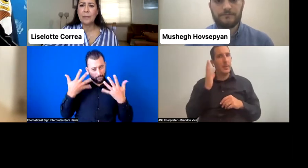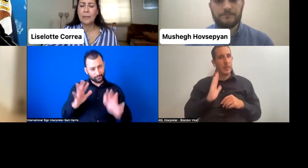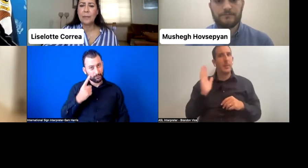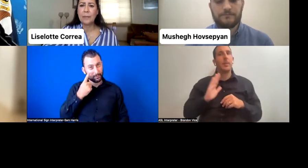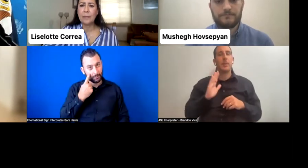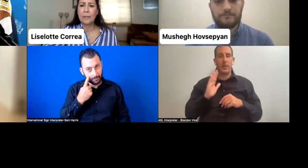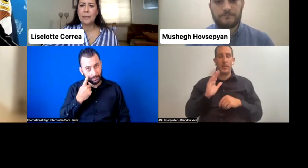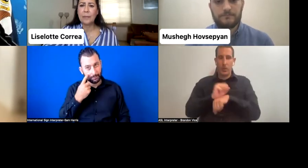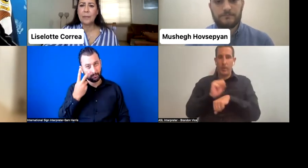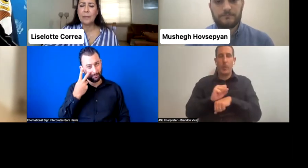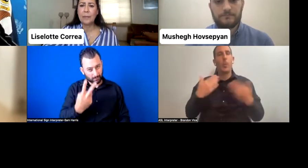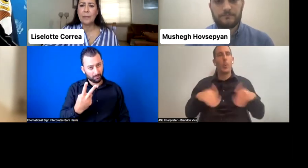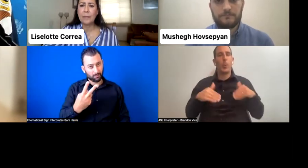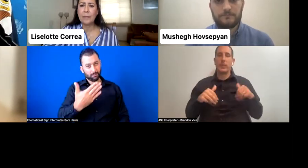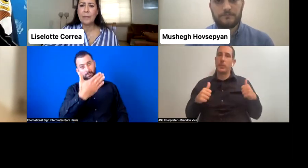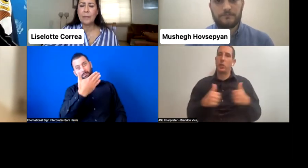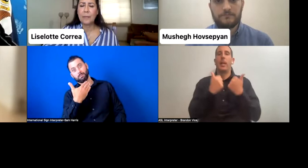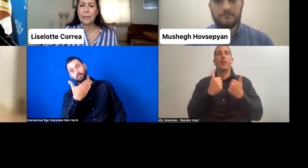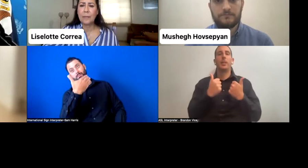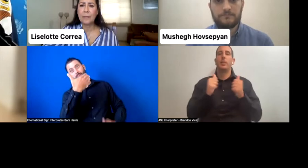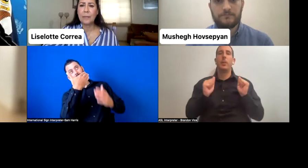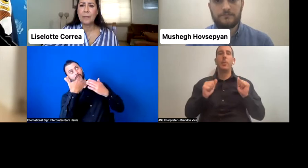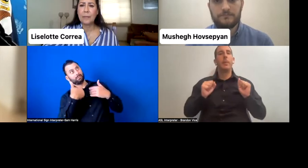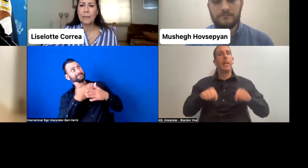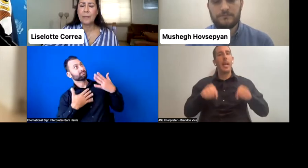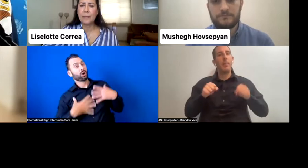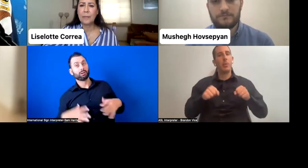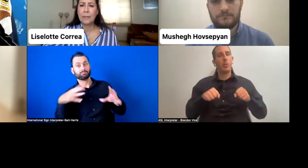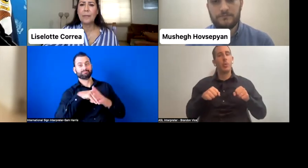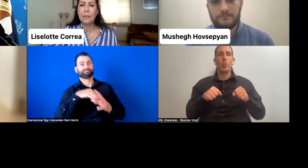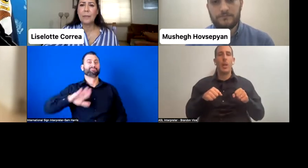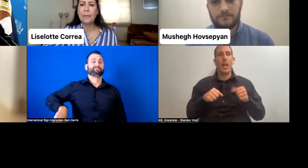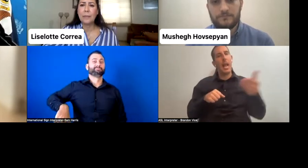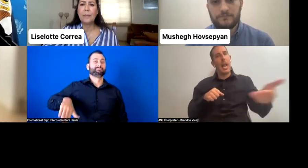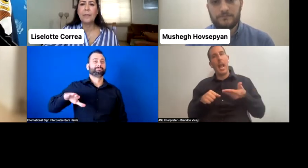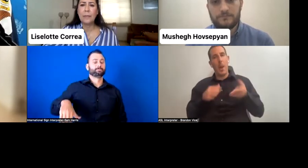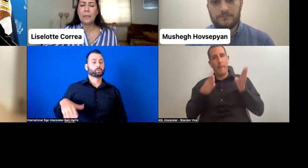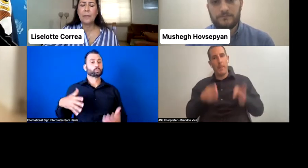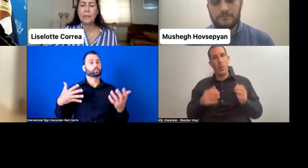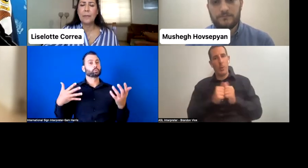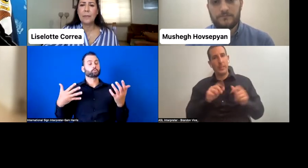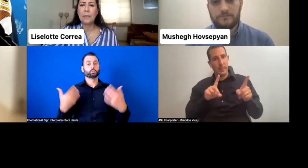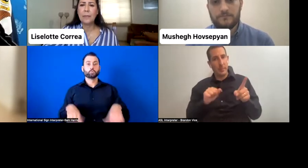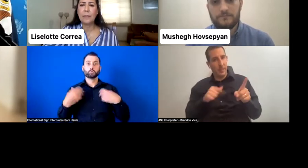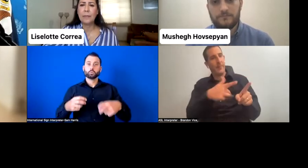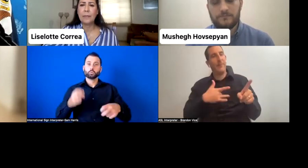even to try to recruit people with disabilities because they don't believe in them. And they think they can't do anything. And partly-- I don't think it's because people